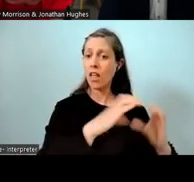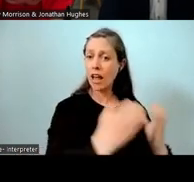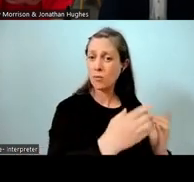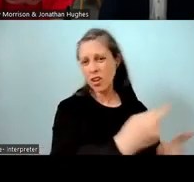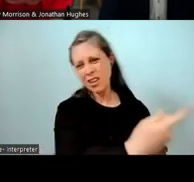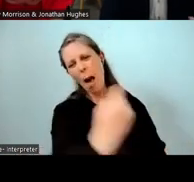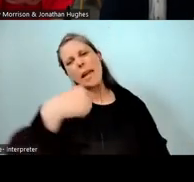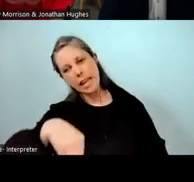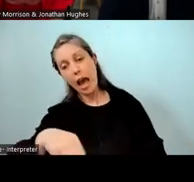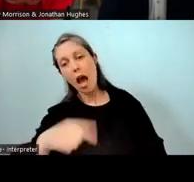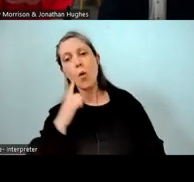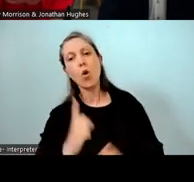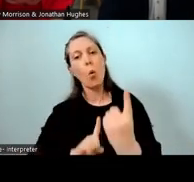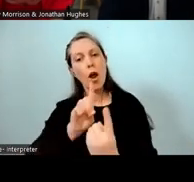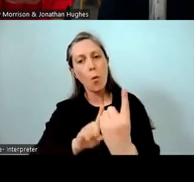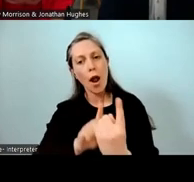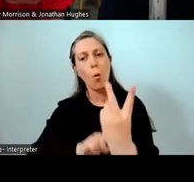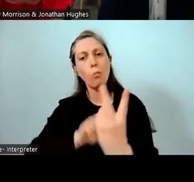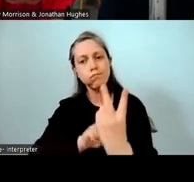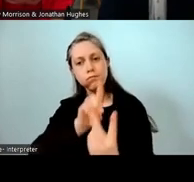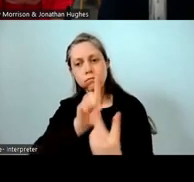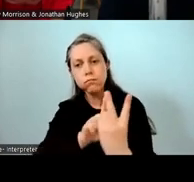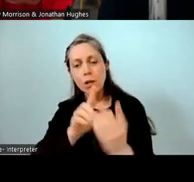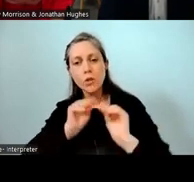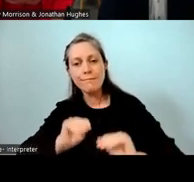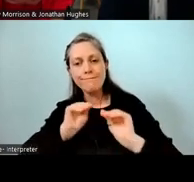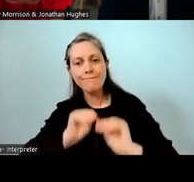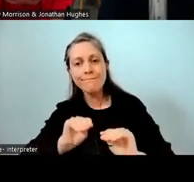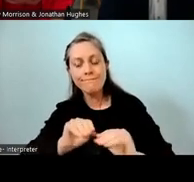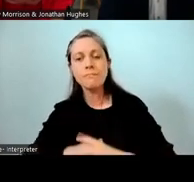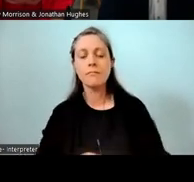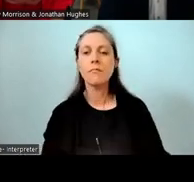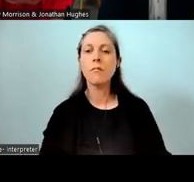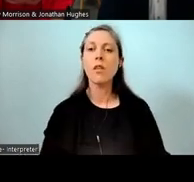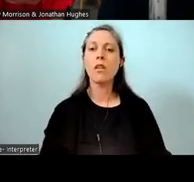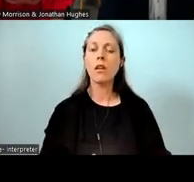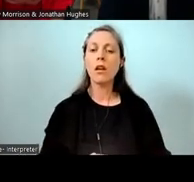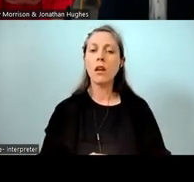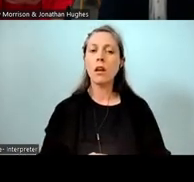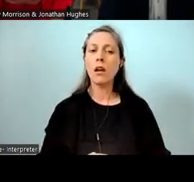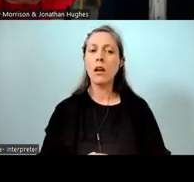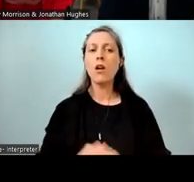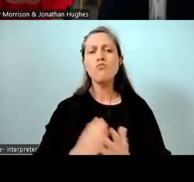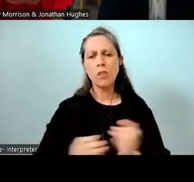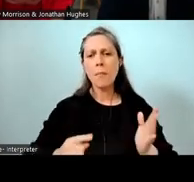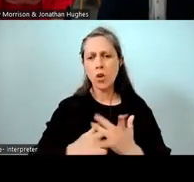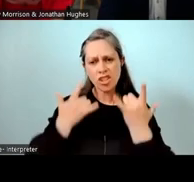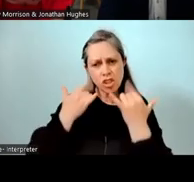or one or two with our rumaki teachers. It was very important that we are constantly checking in with our whānau as well.